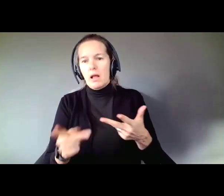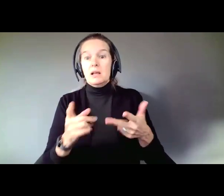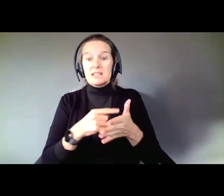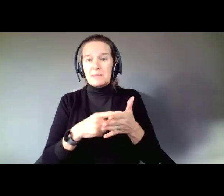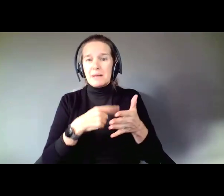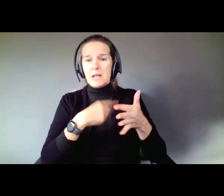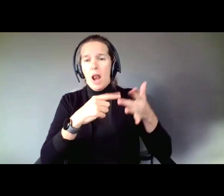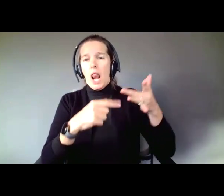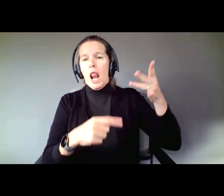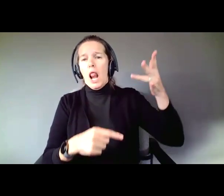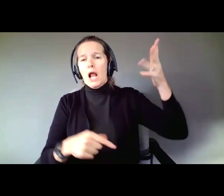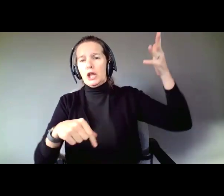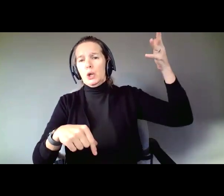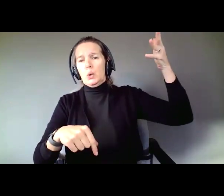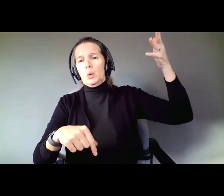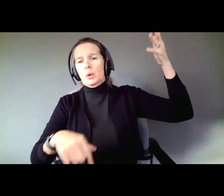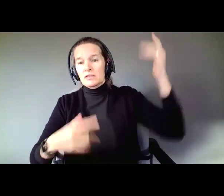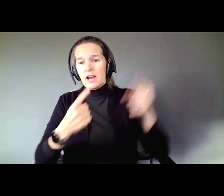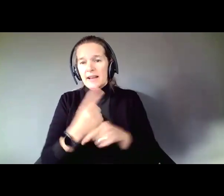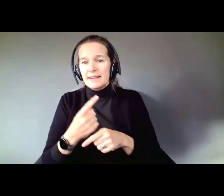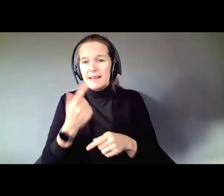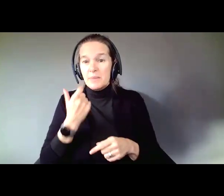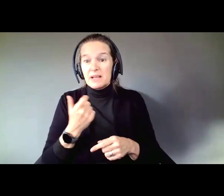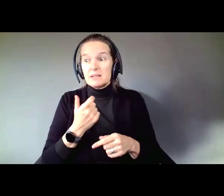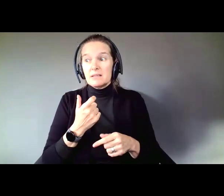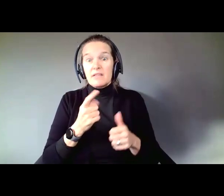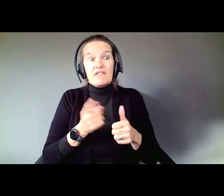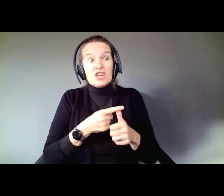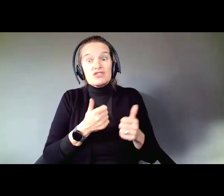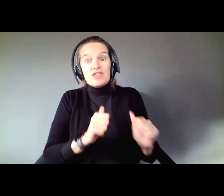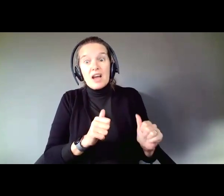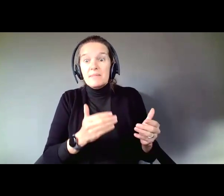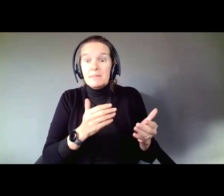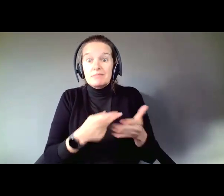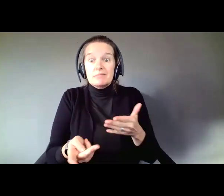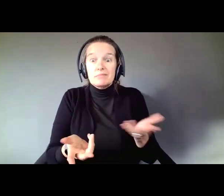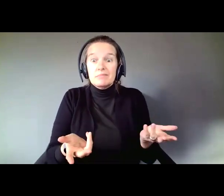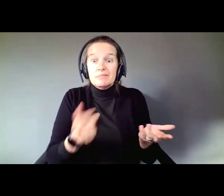because the first thing you try to support someone might not work, it might not be the best thing for